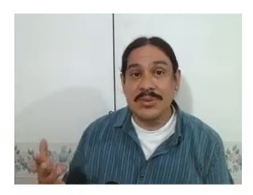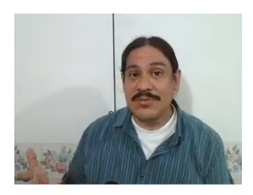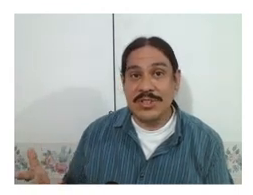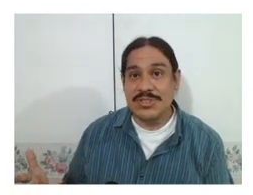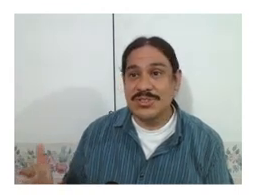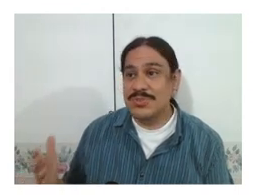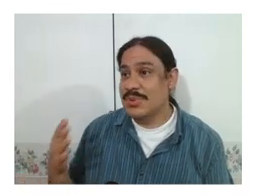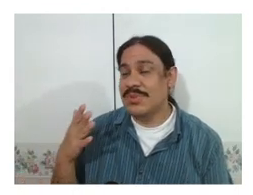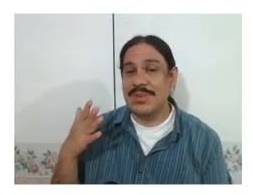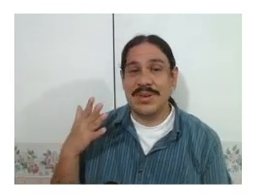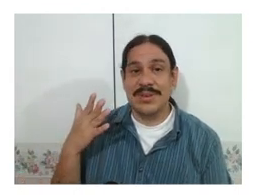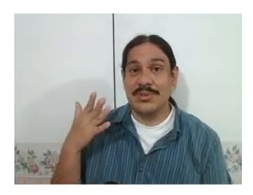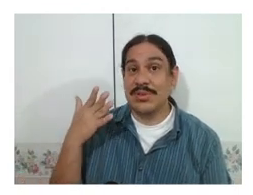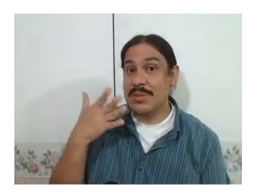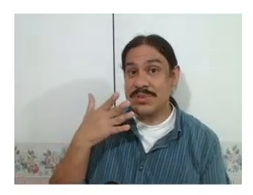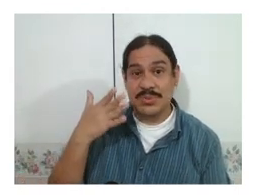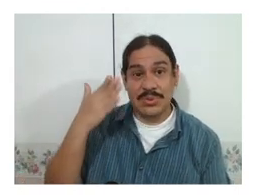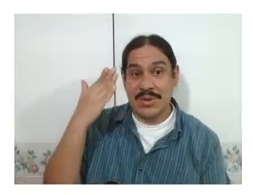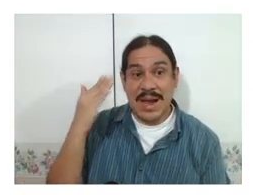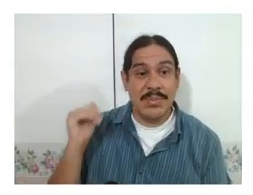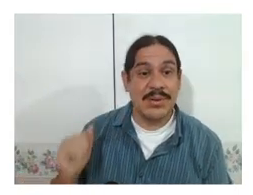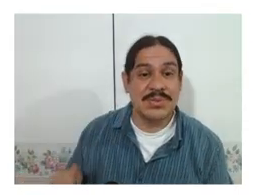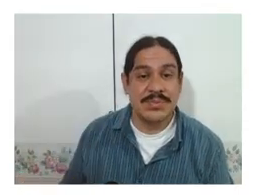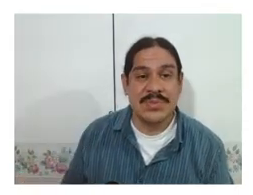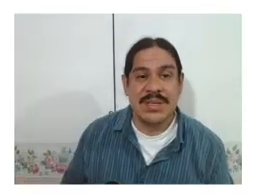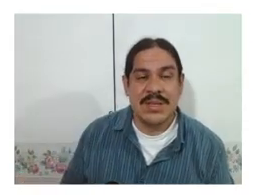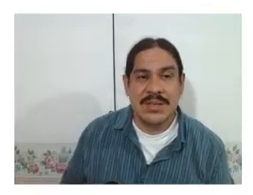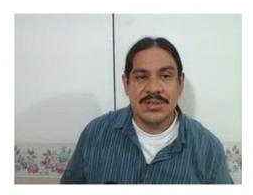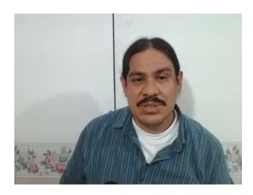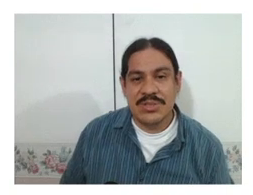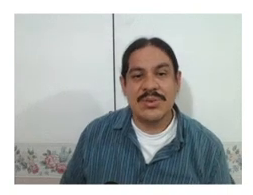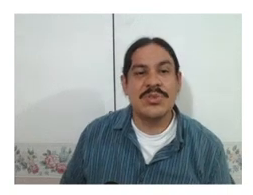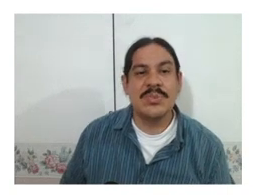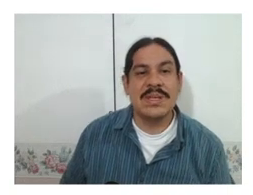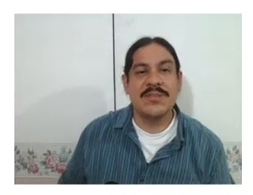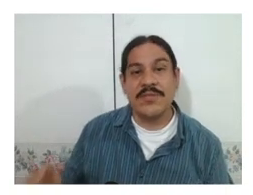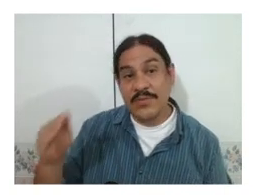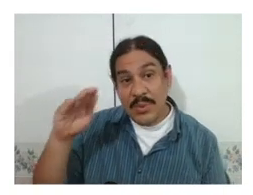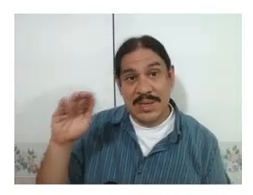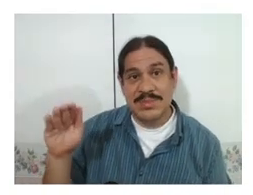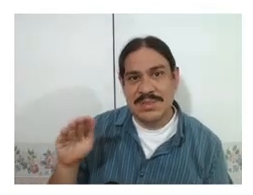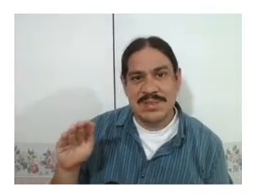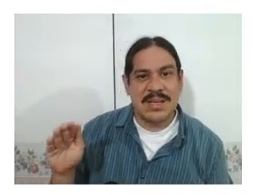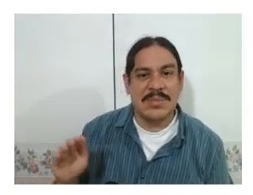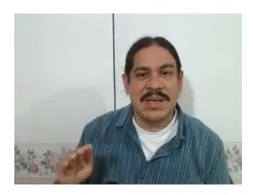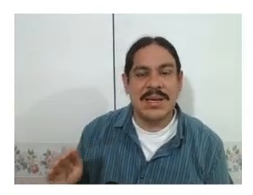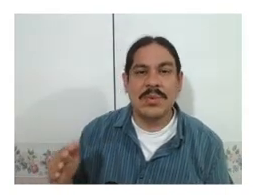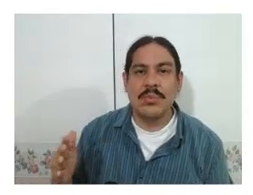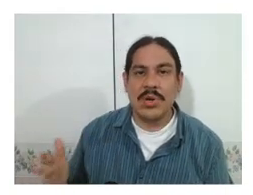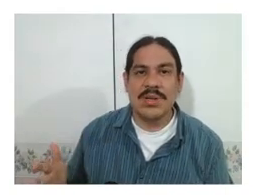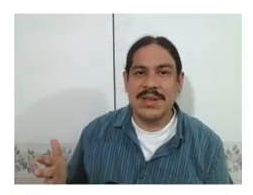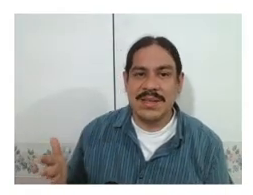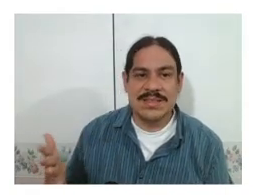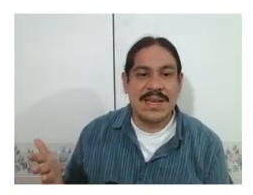features with your lips or your eyebrows. so these are going to be the